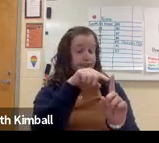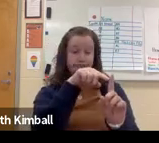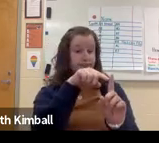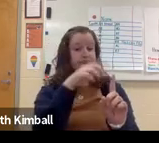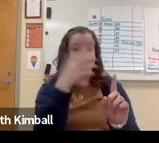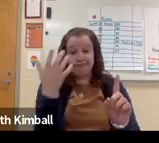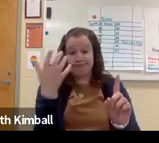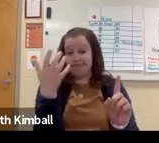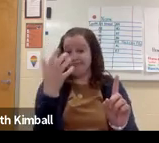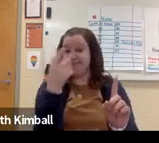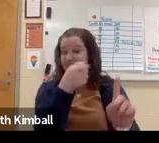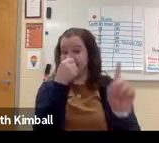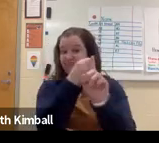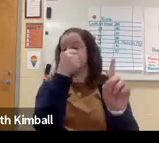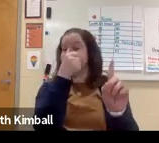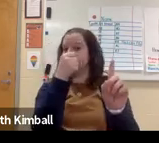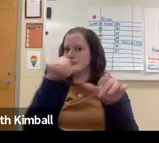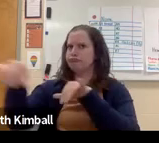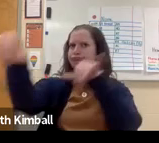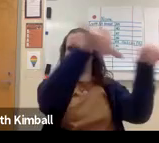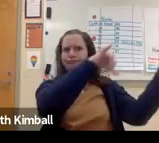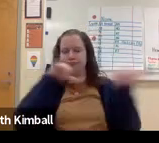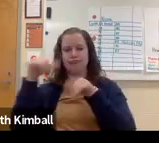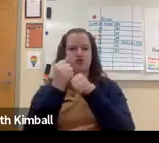is missing a particular gene.